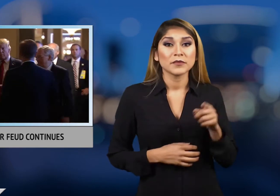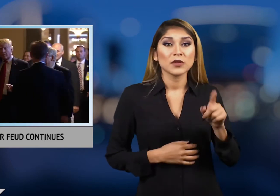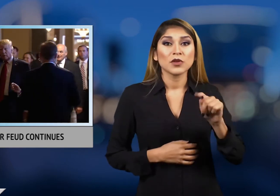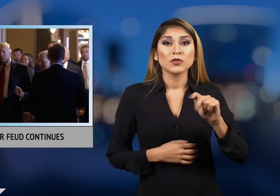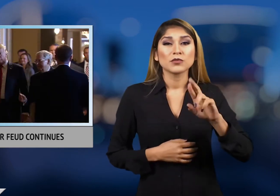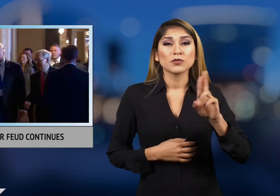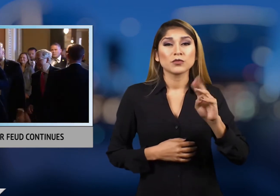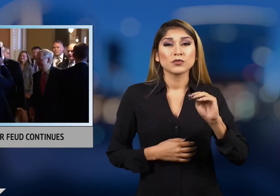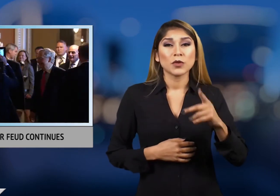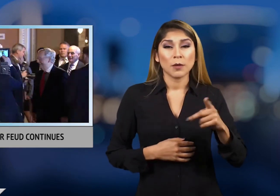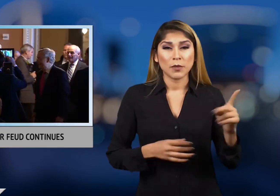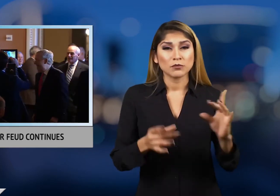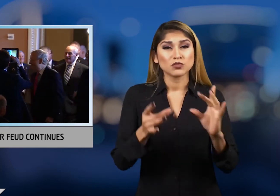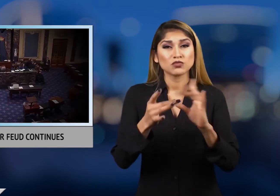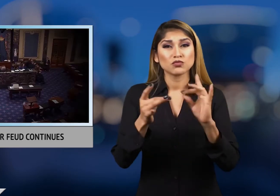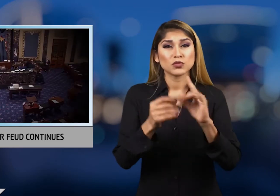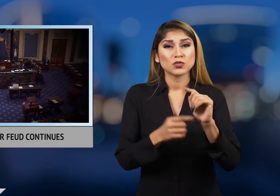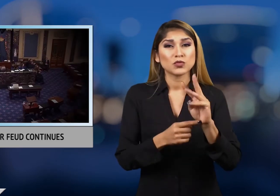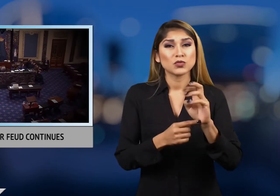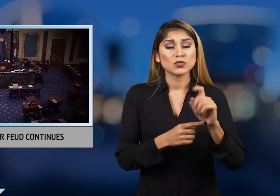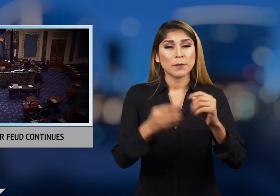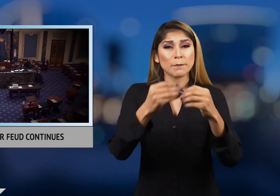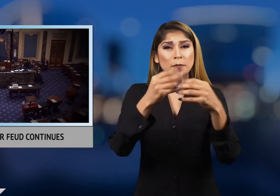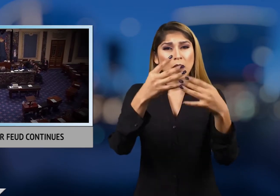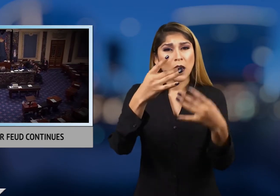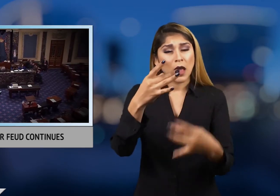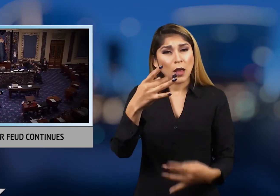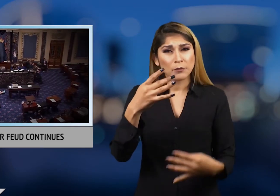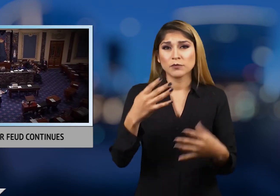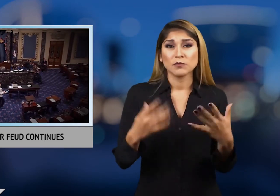In a series of tweets Trump accuses Corker